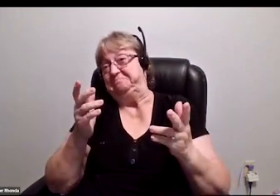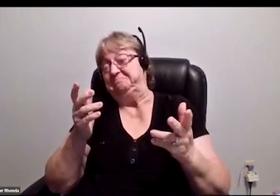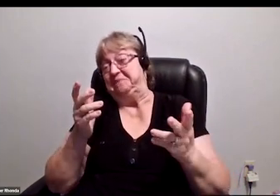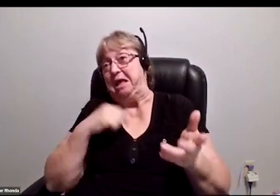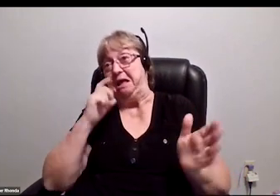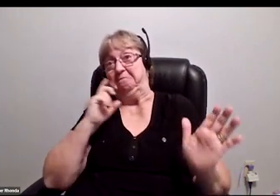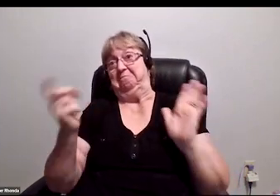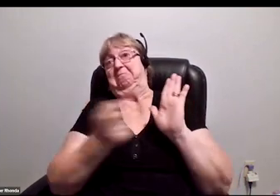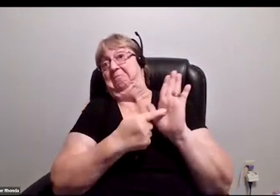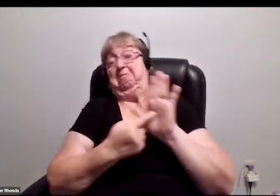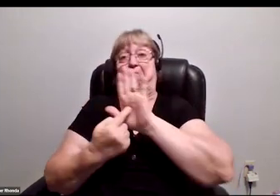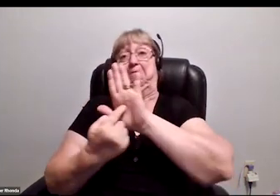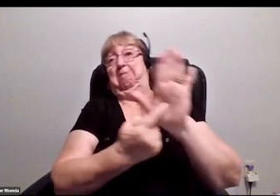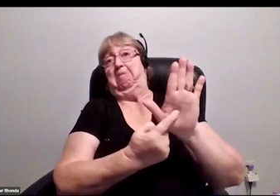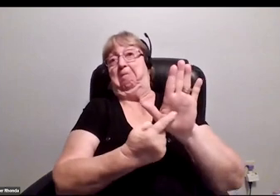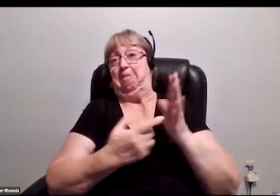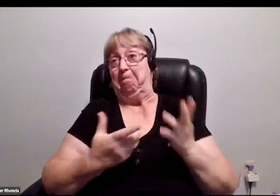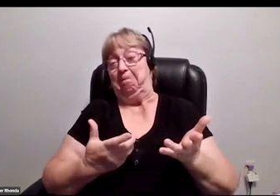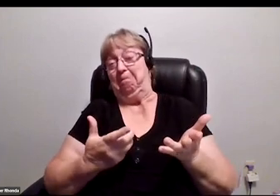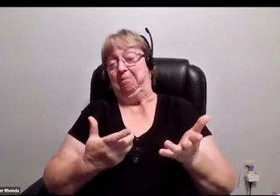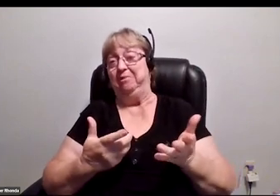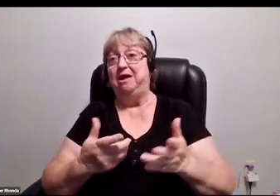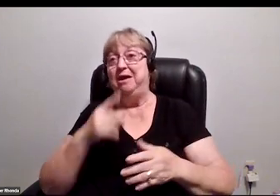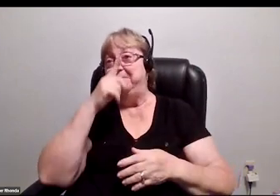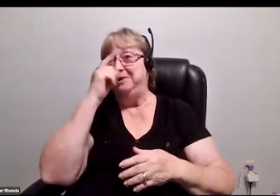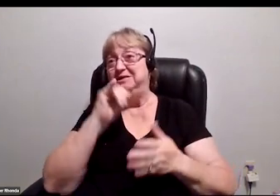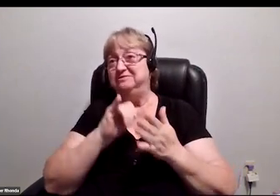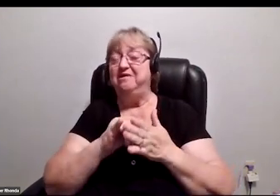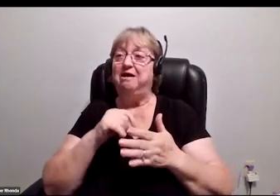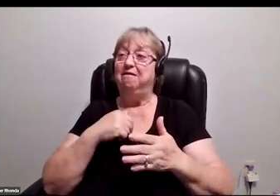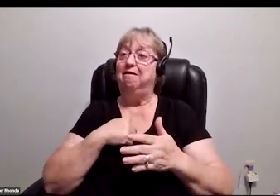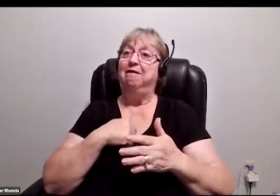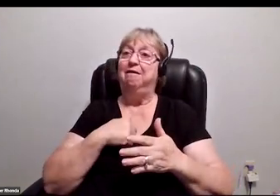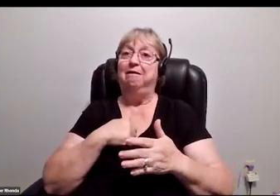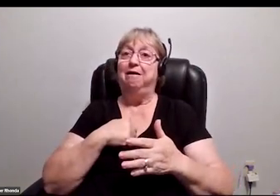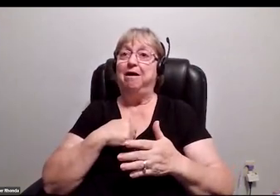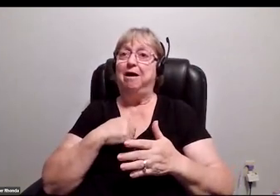I stand way out, and because of that, I'm super duper bold,